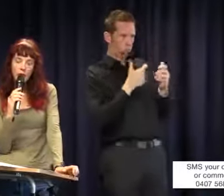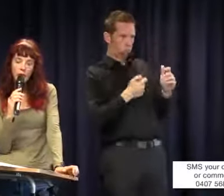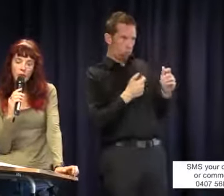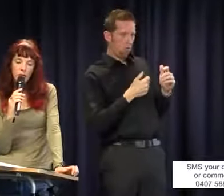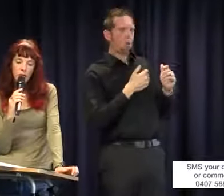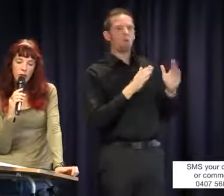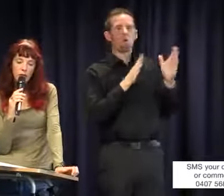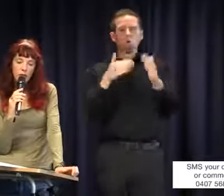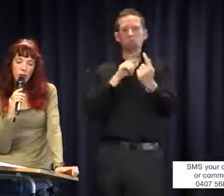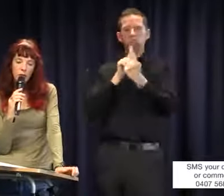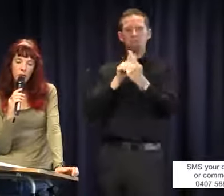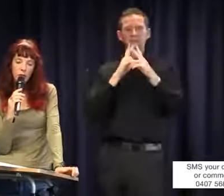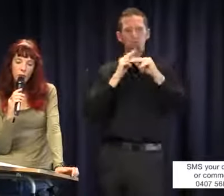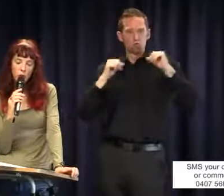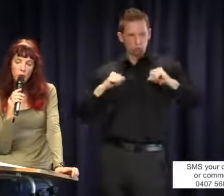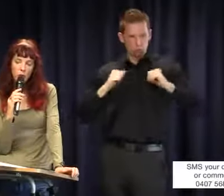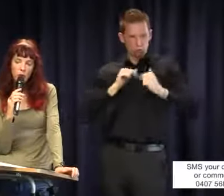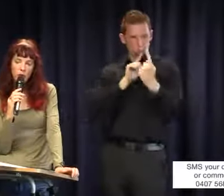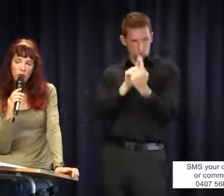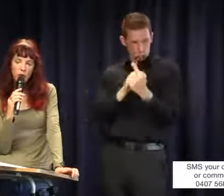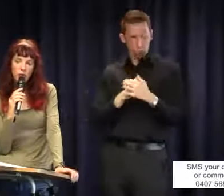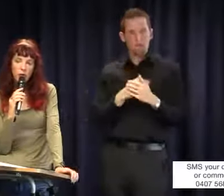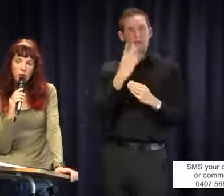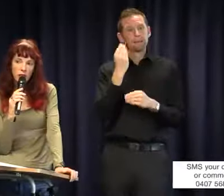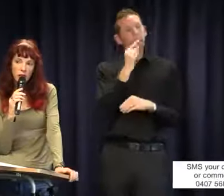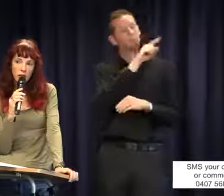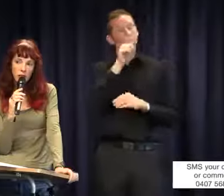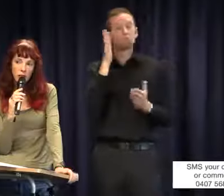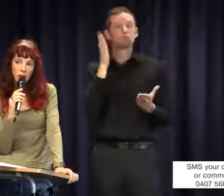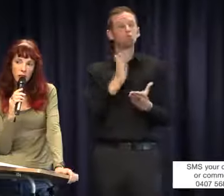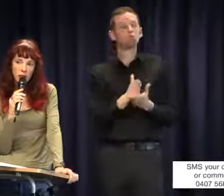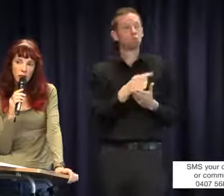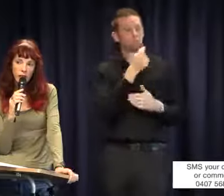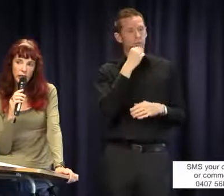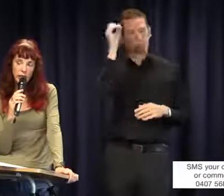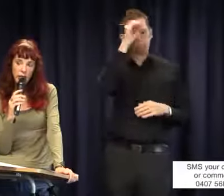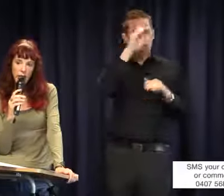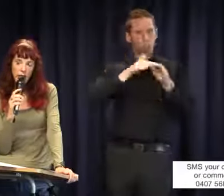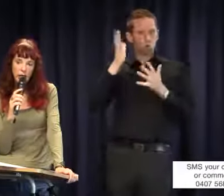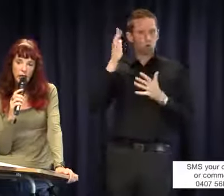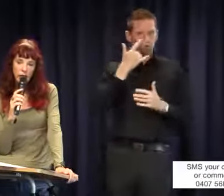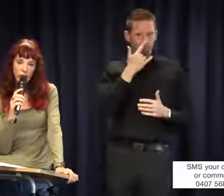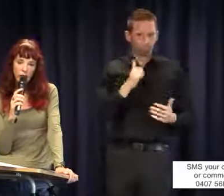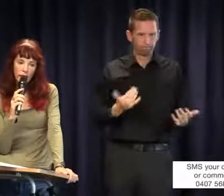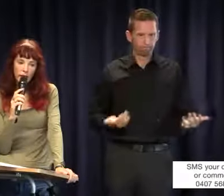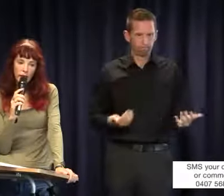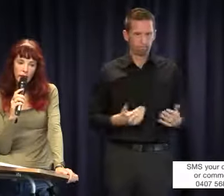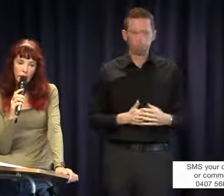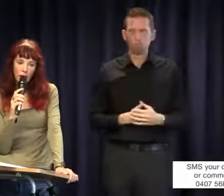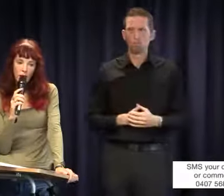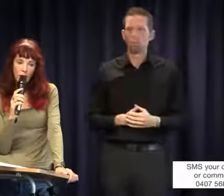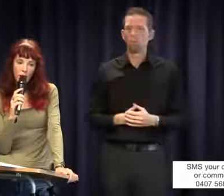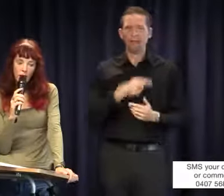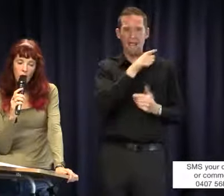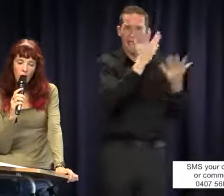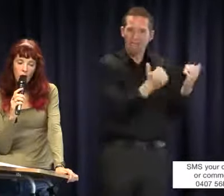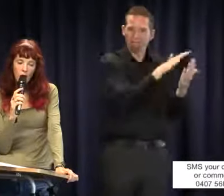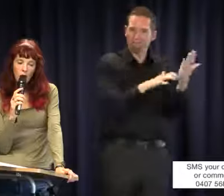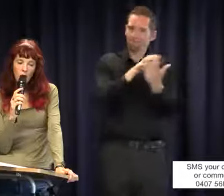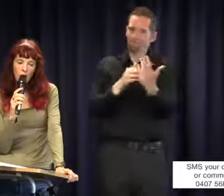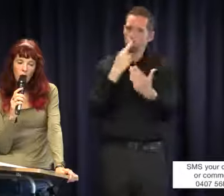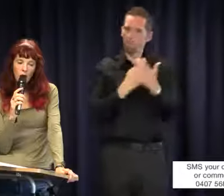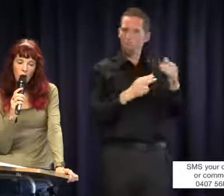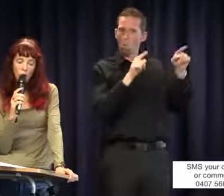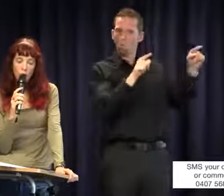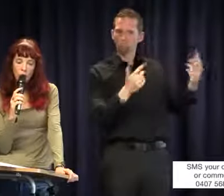and some of those people may not have the slightest idea about Auslan. Now, what you